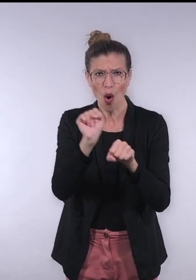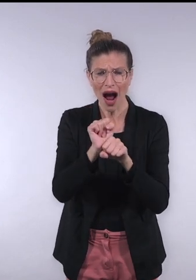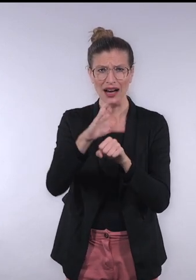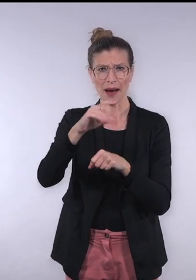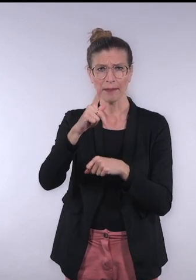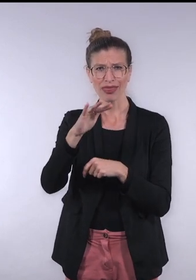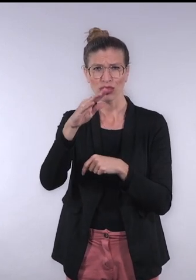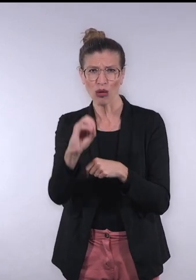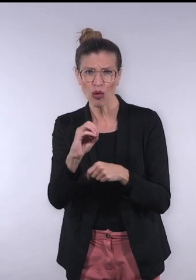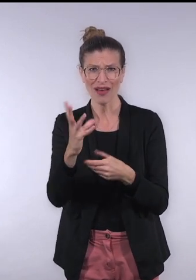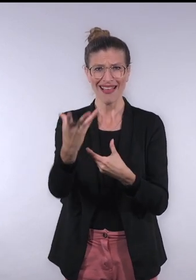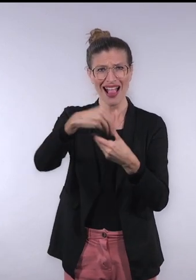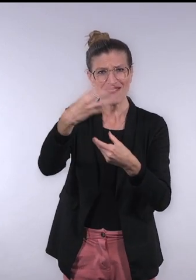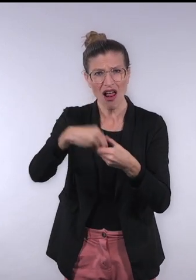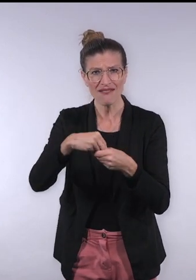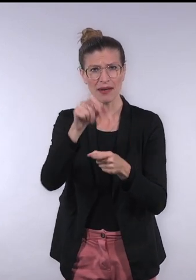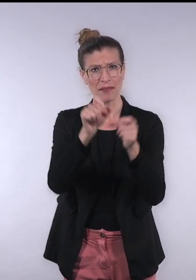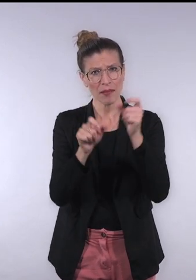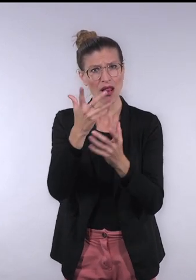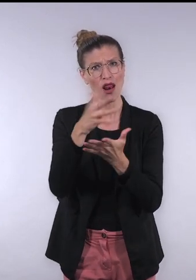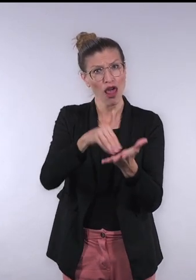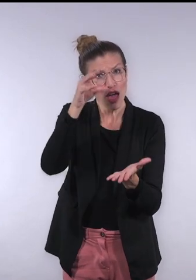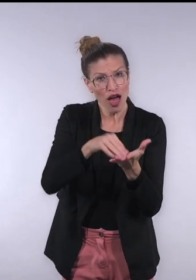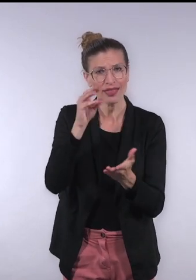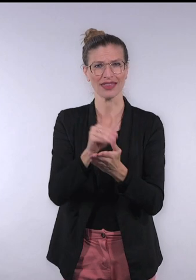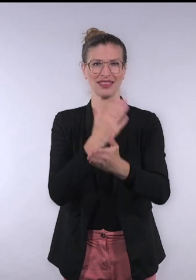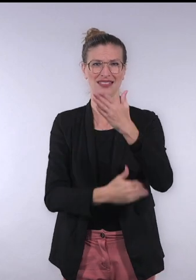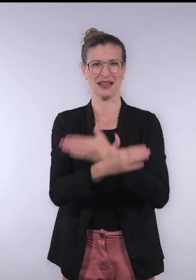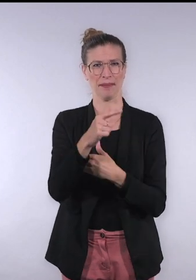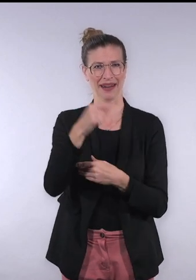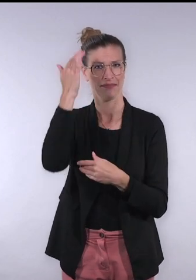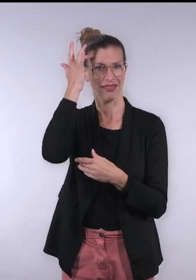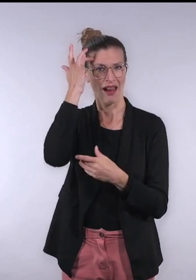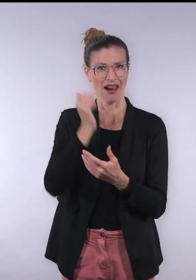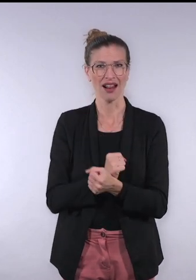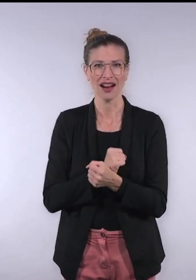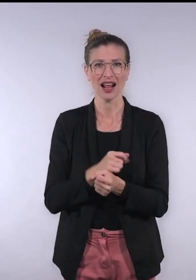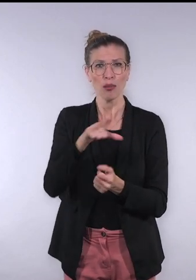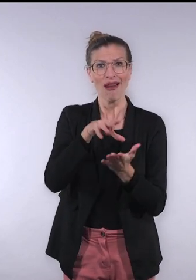So in the work of capito, we involve people with learning disabilities